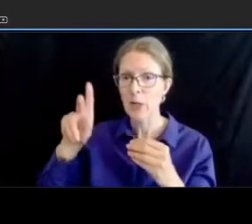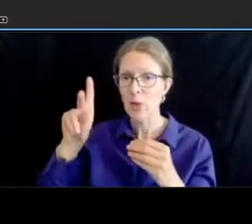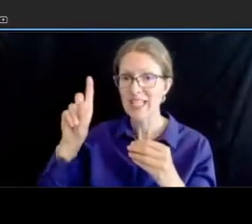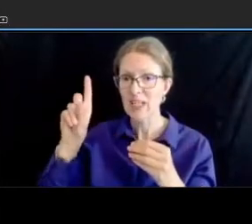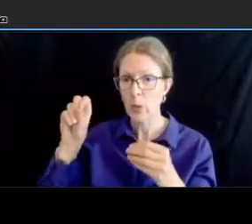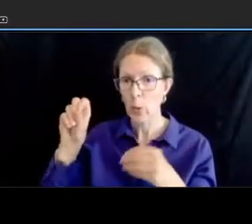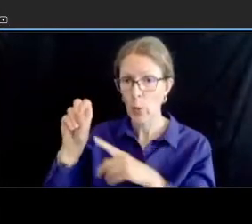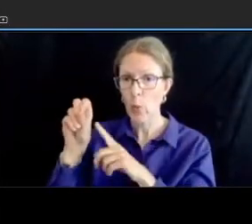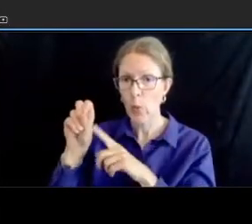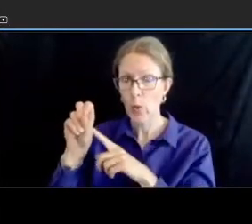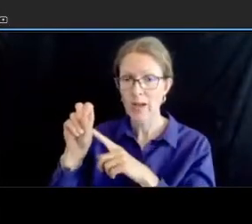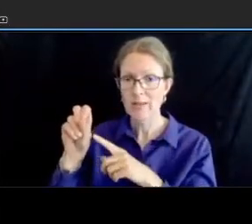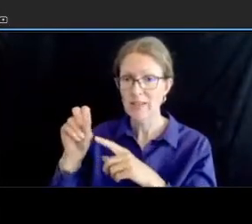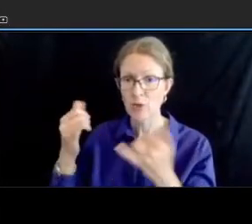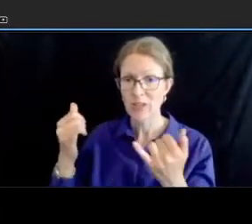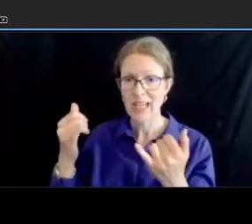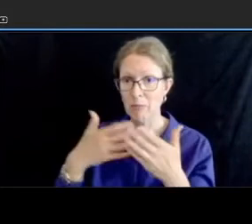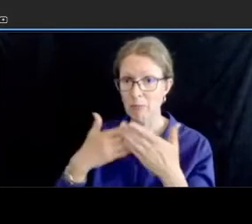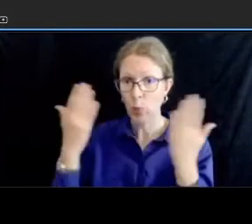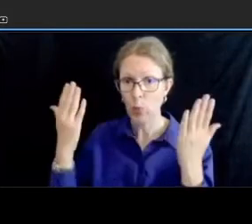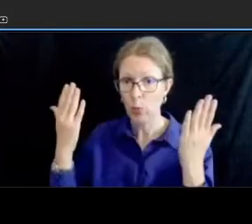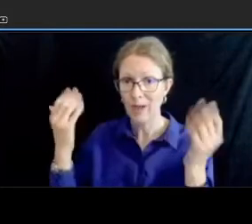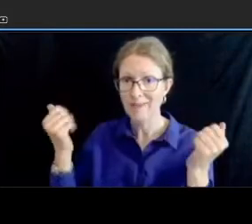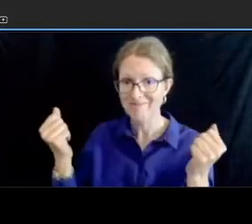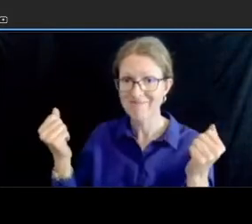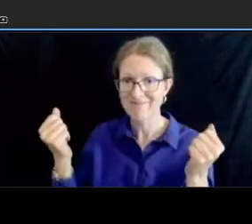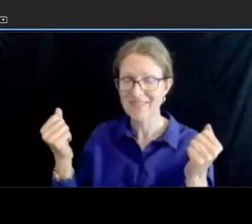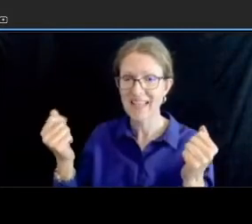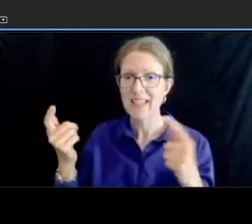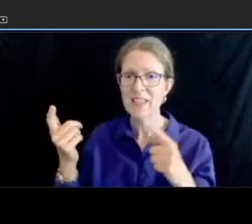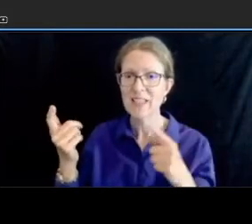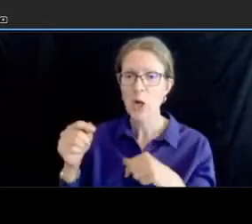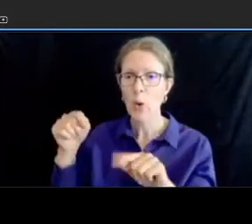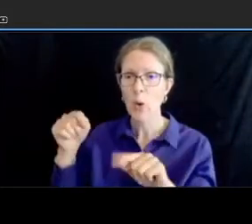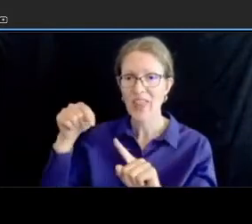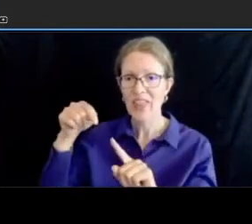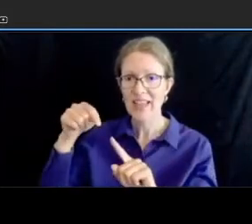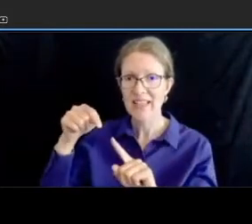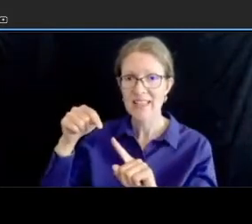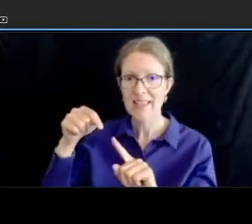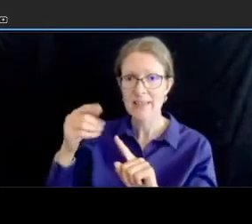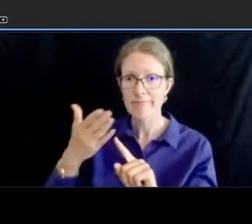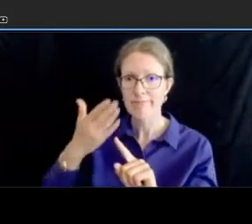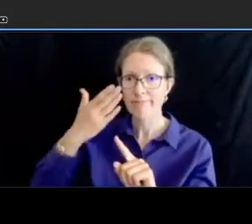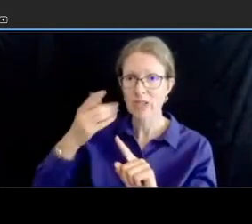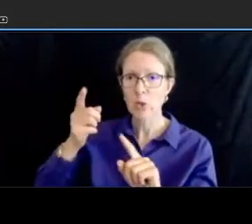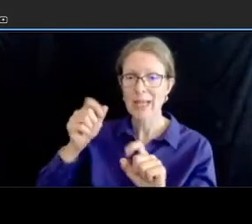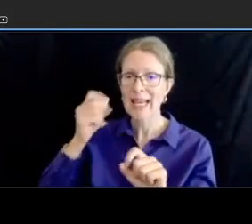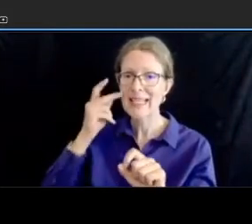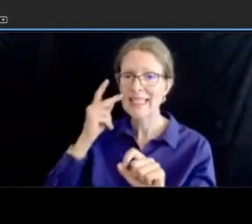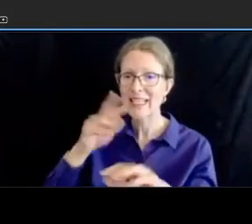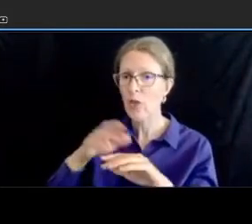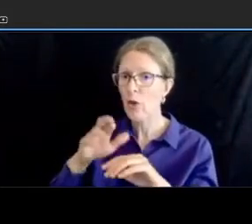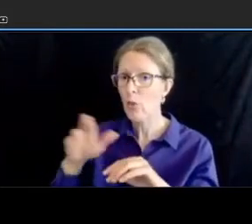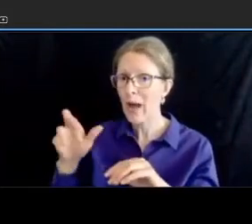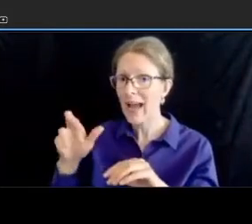of see on the right um some space in purple that would be accommodating uh that exact uh curbside